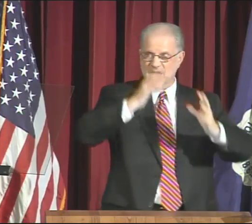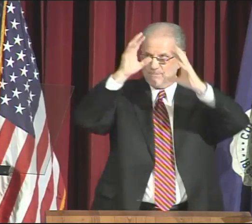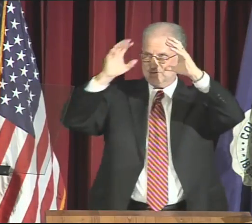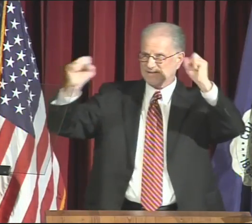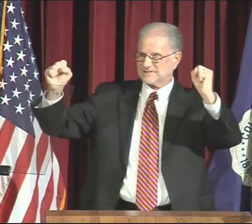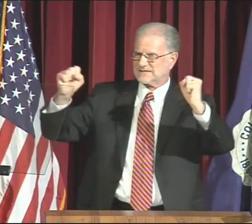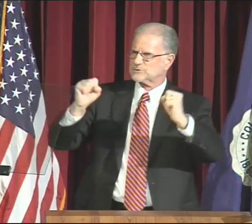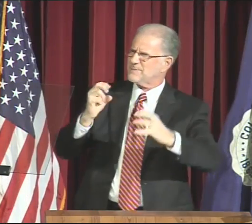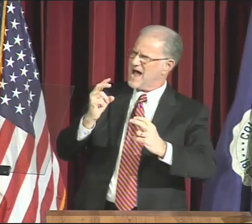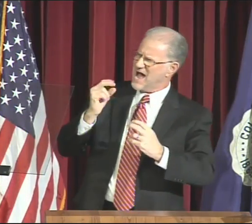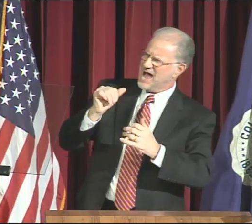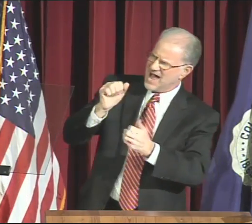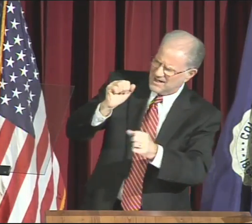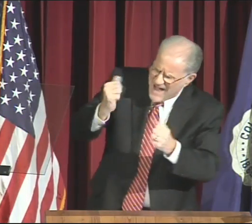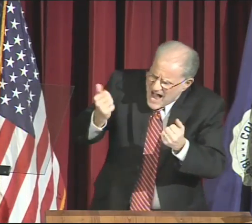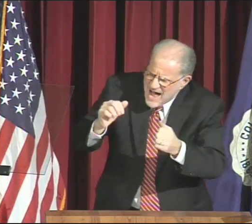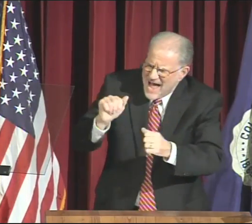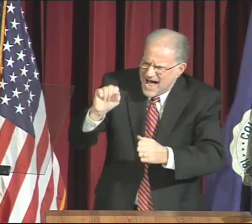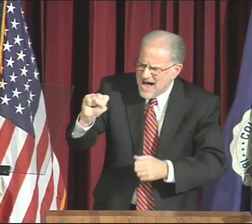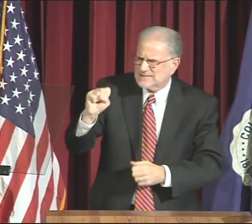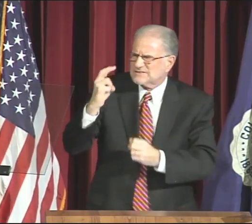In this regard, it will be my intention throughout